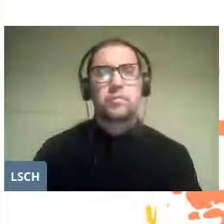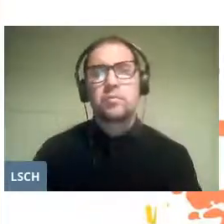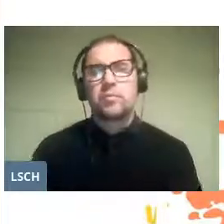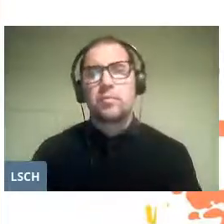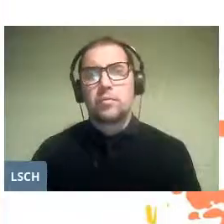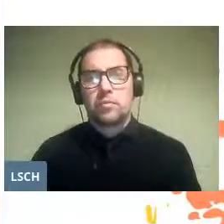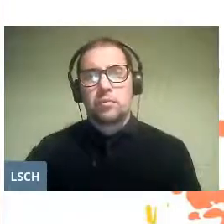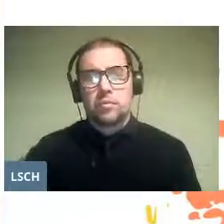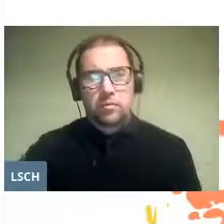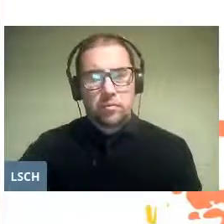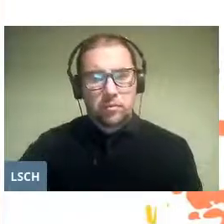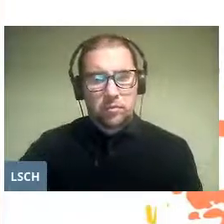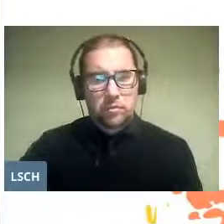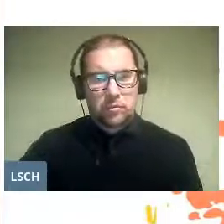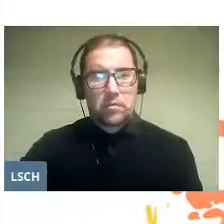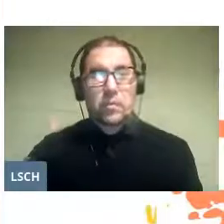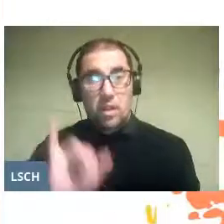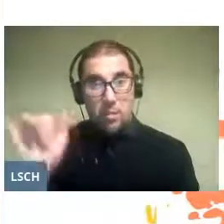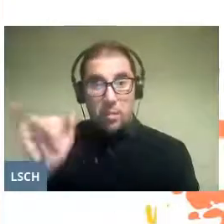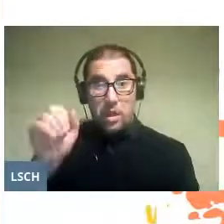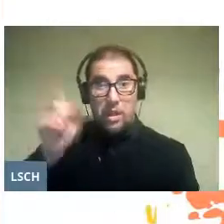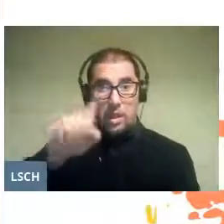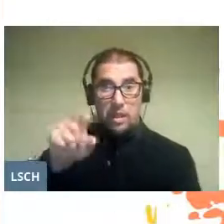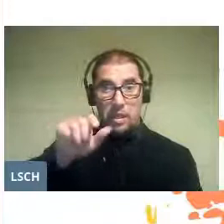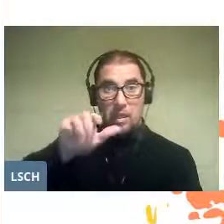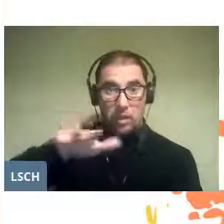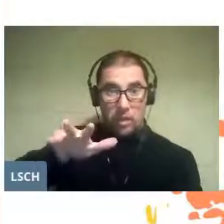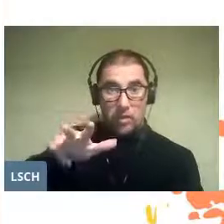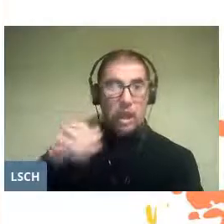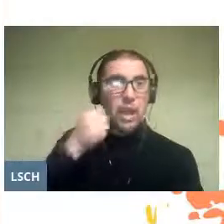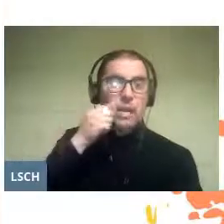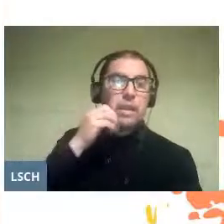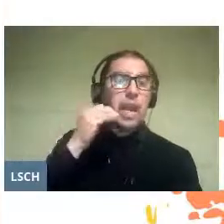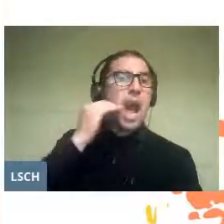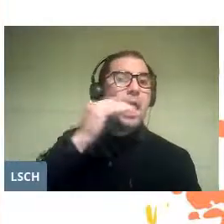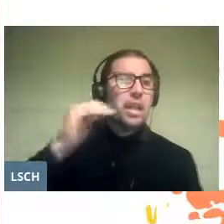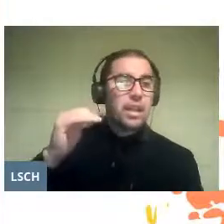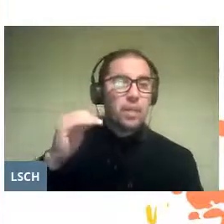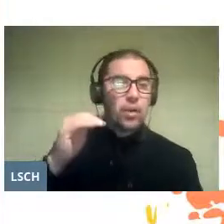The 19th century defined the child as an artistic subject,